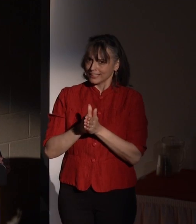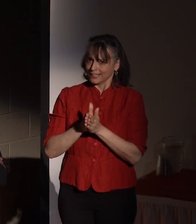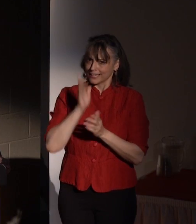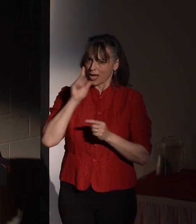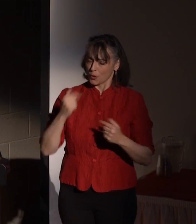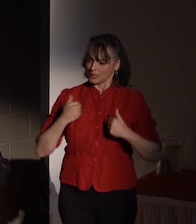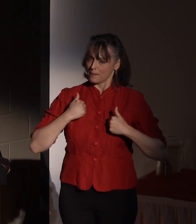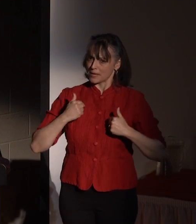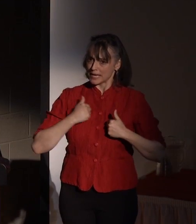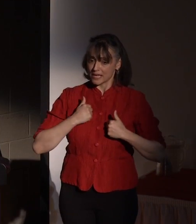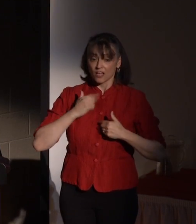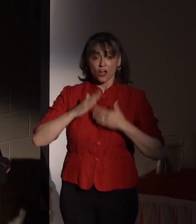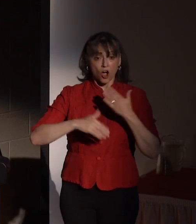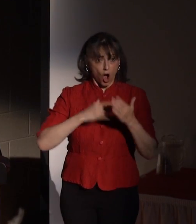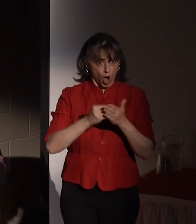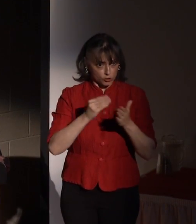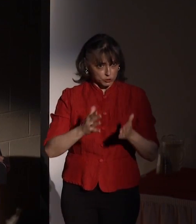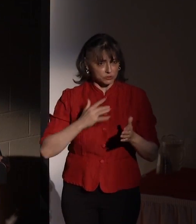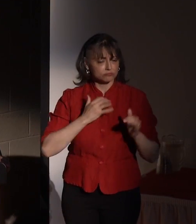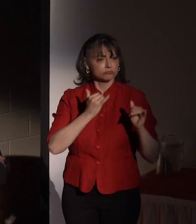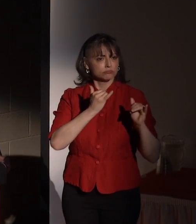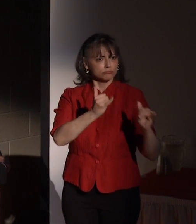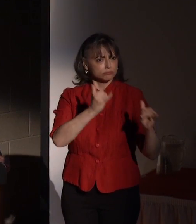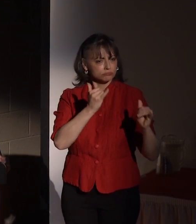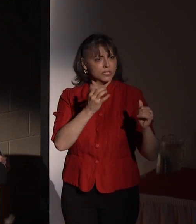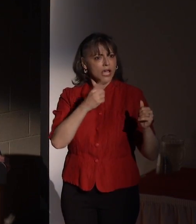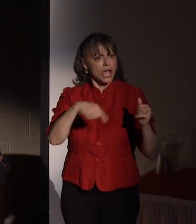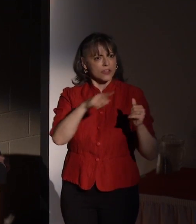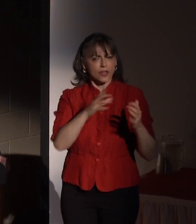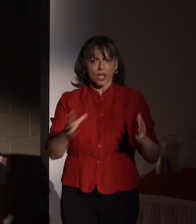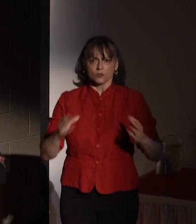It is shared by our students who embrace discovery and pursue new